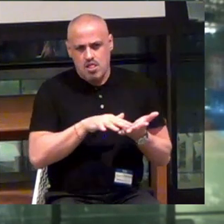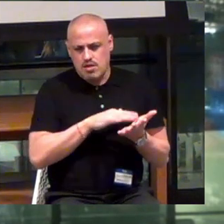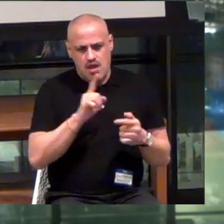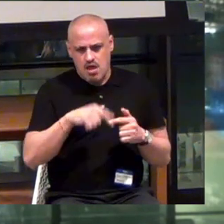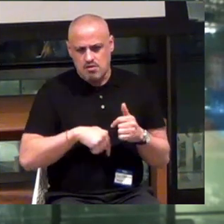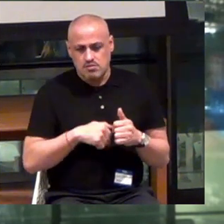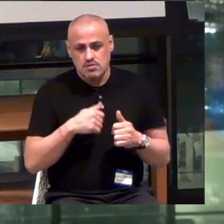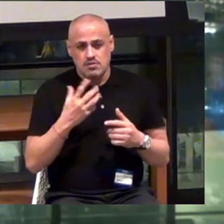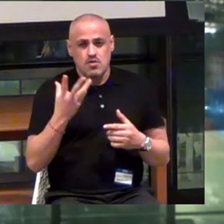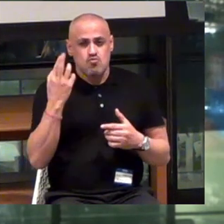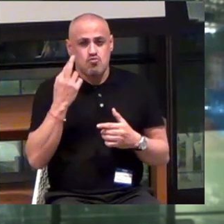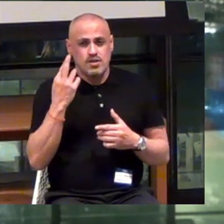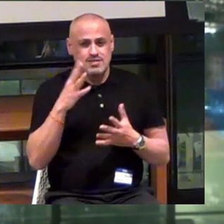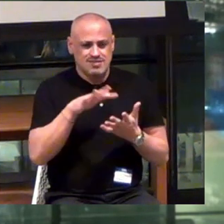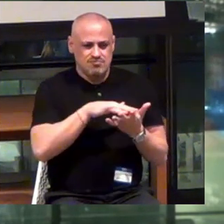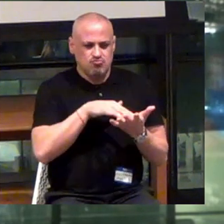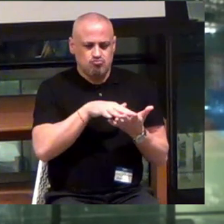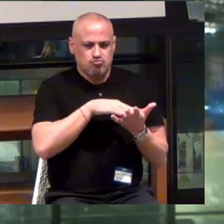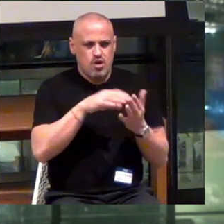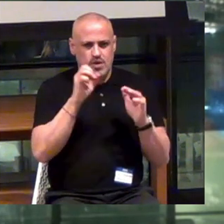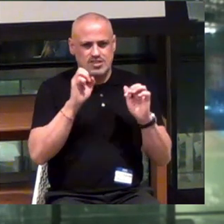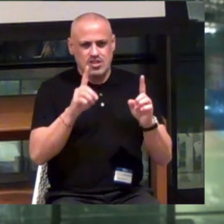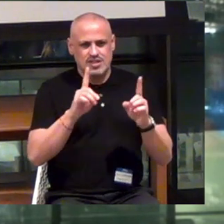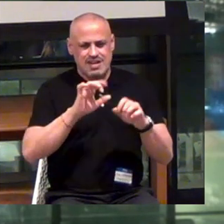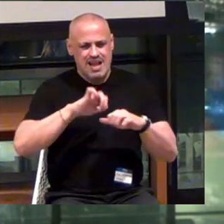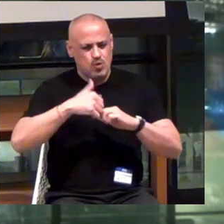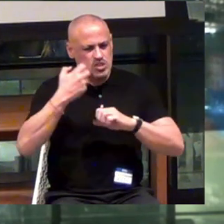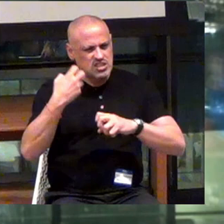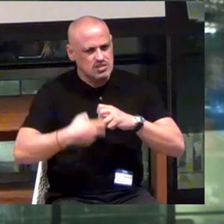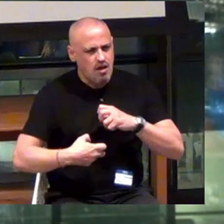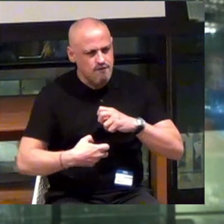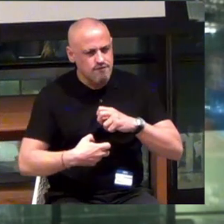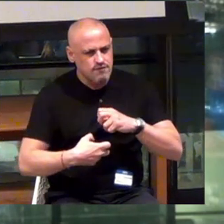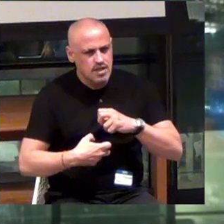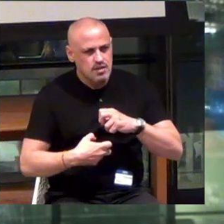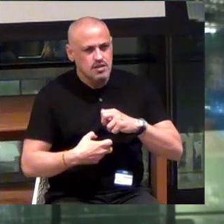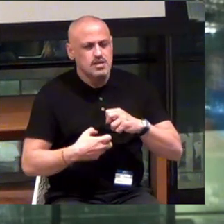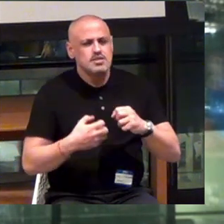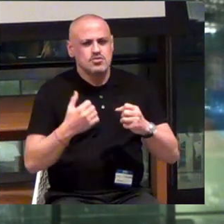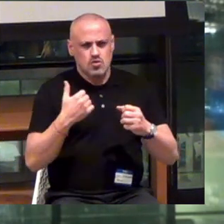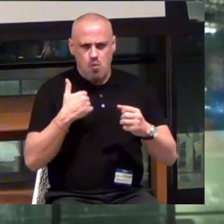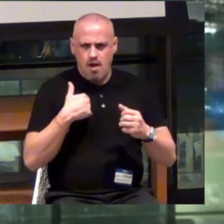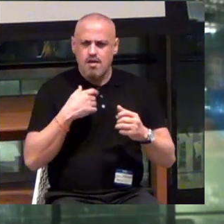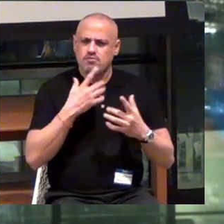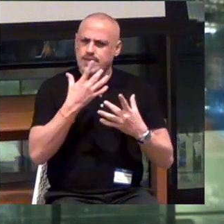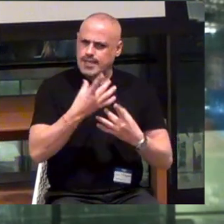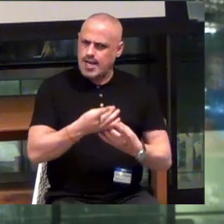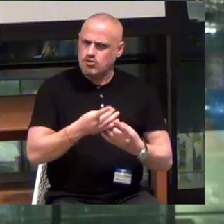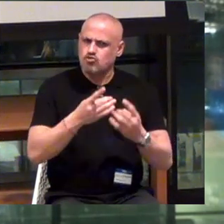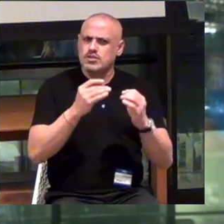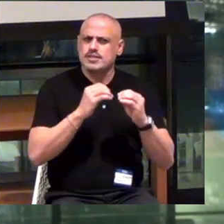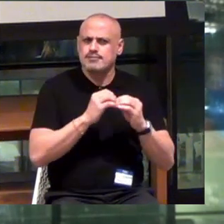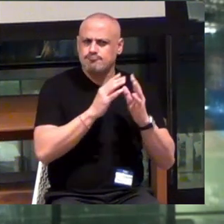Part of that has to do with Braille education and how tough it is. So there are some interesting start-ups within that space.